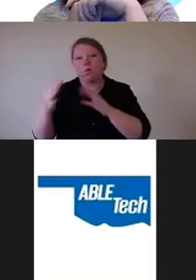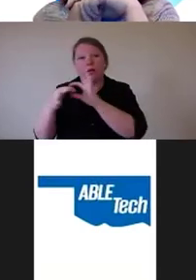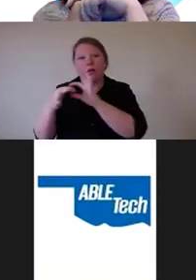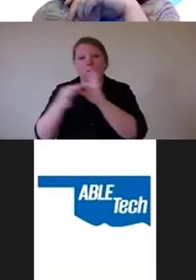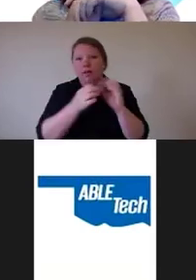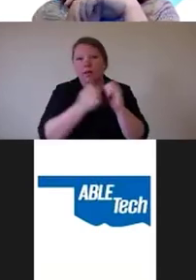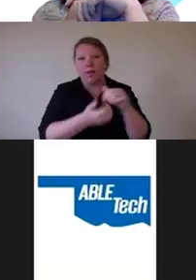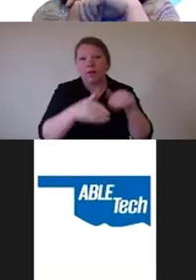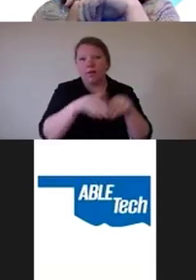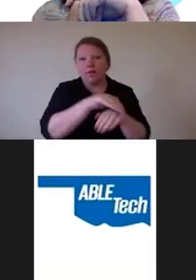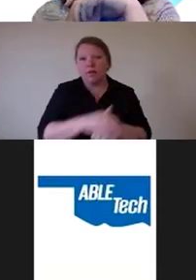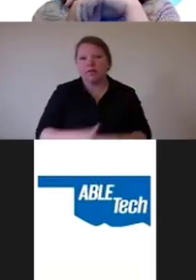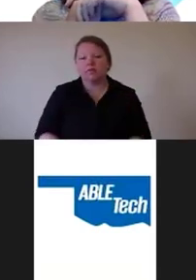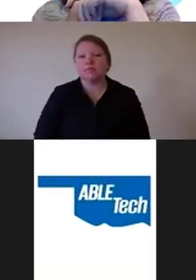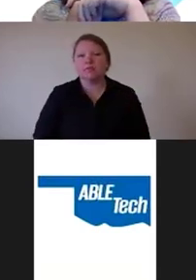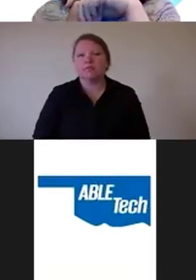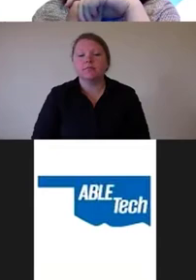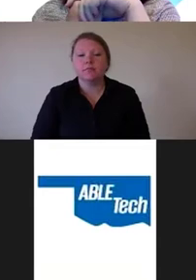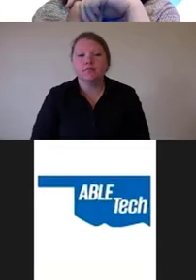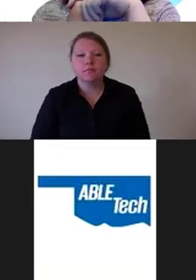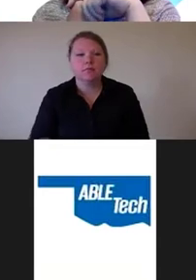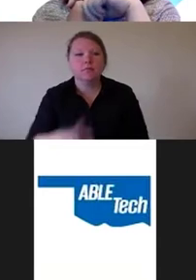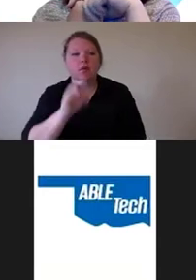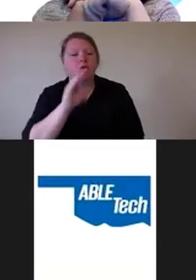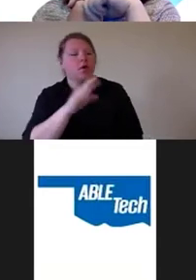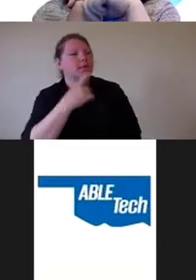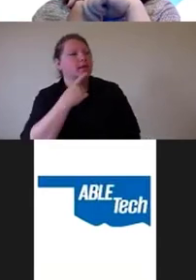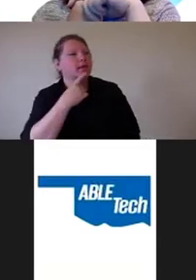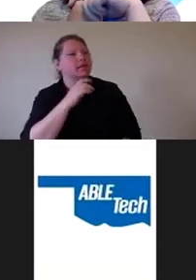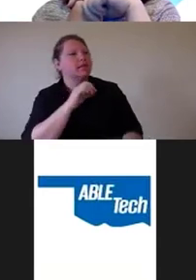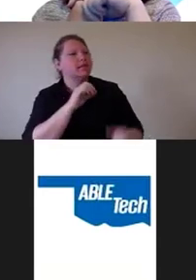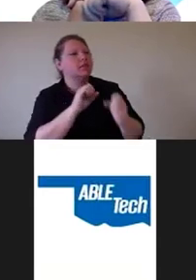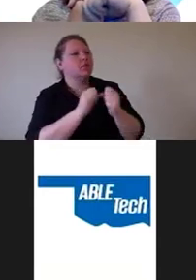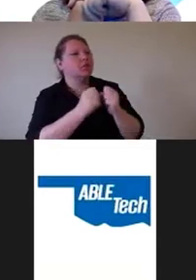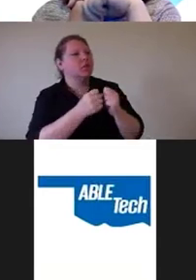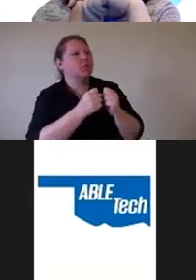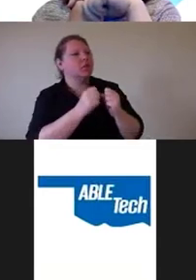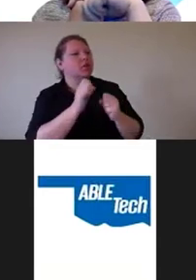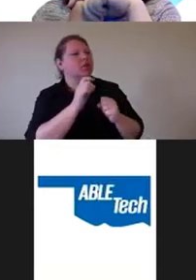Looks like working, what you said about the no